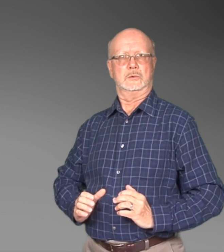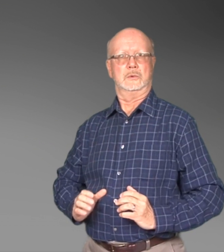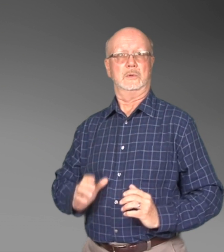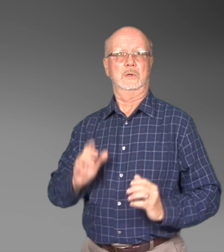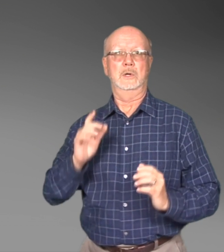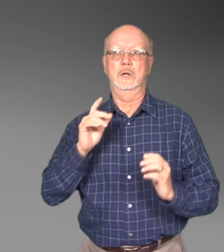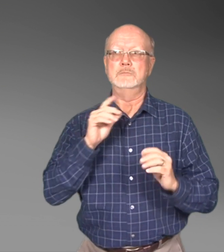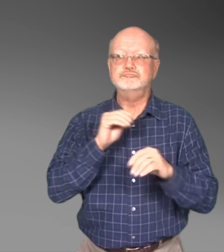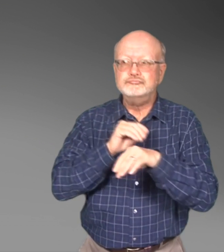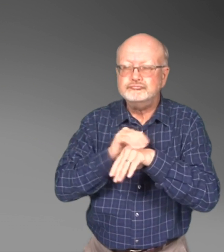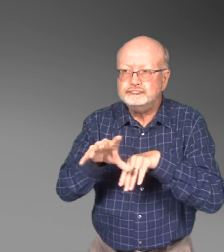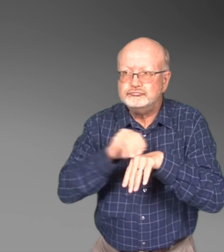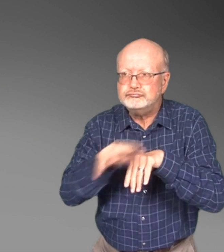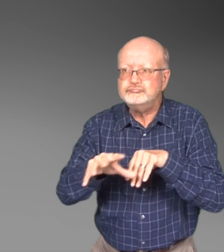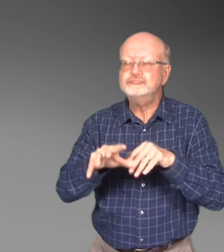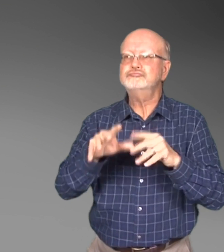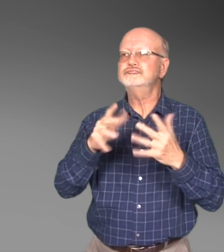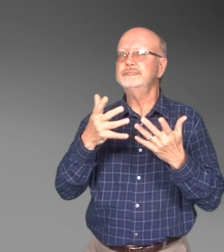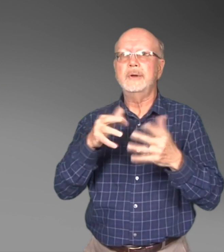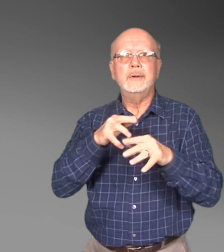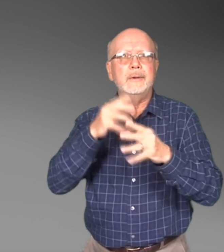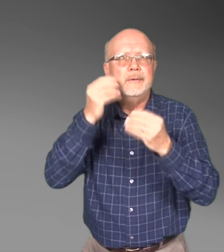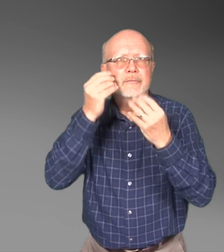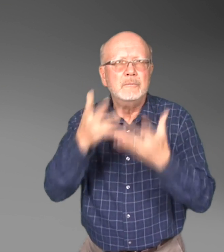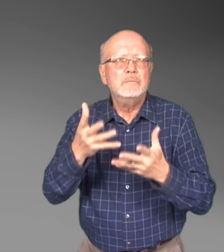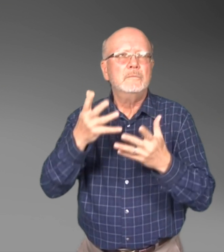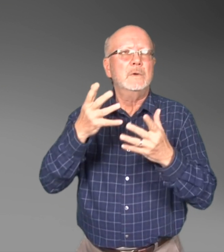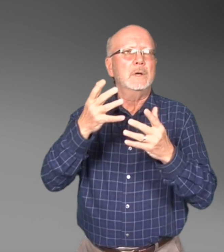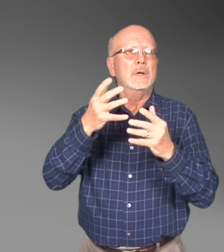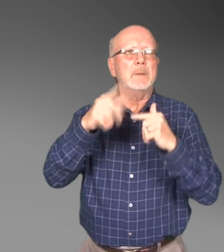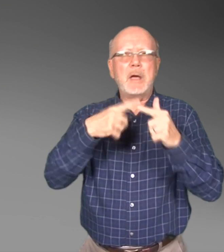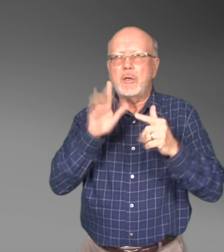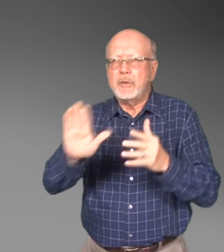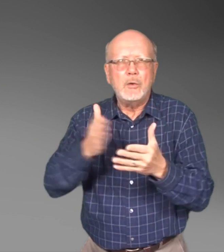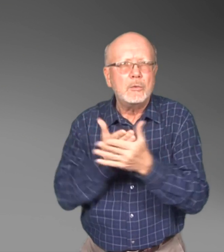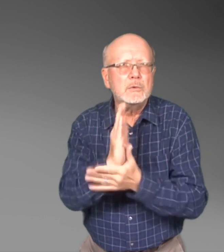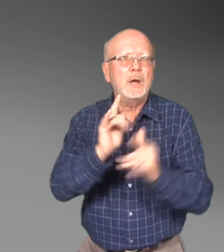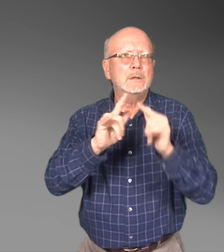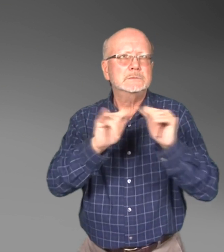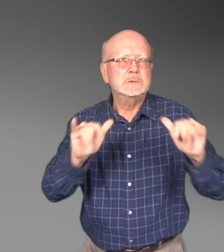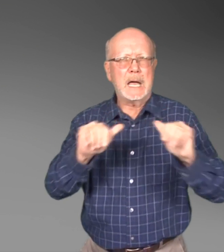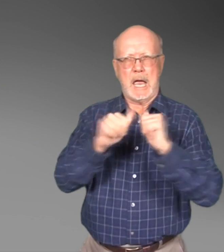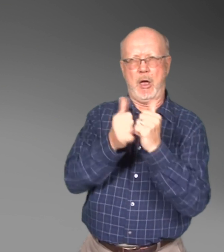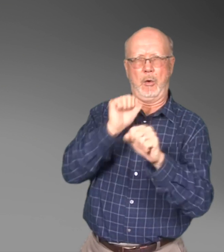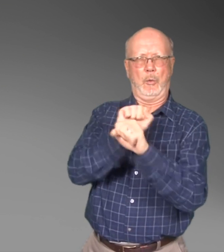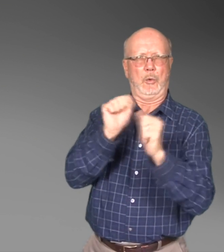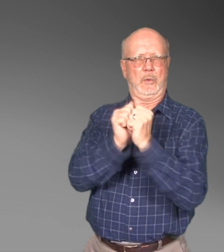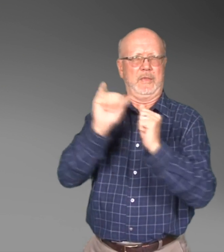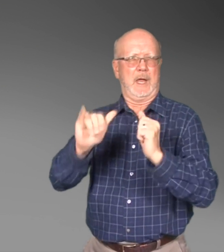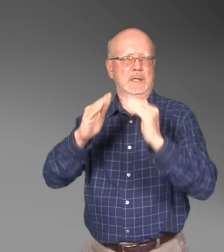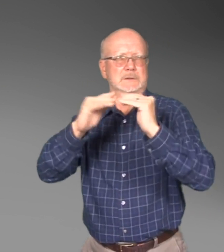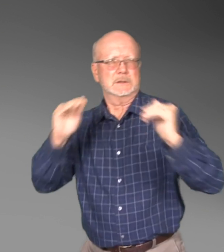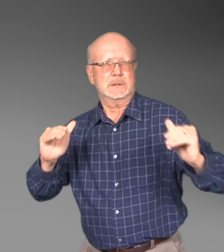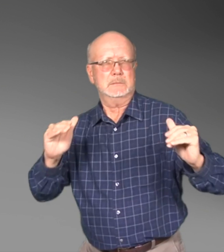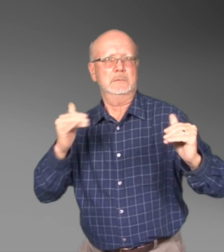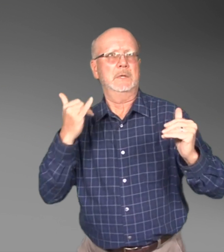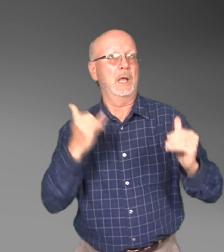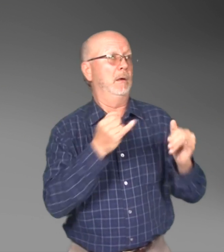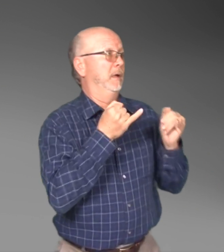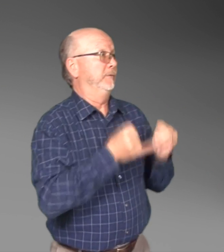desired resources and services without barriers.